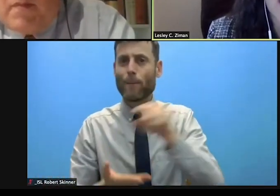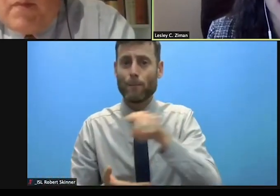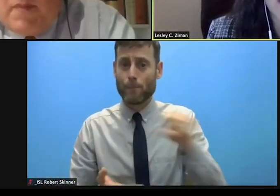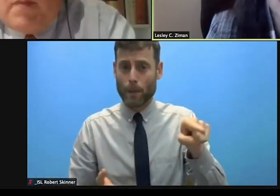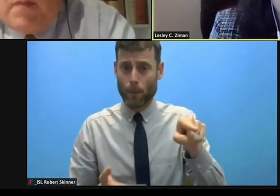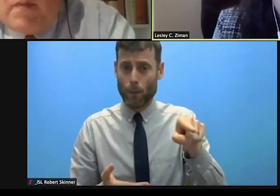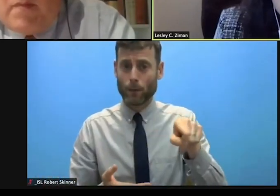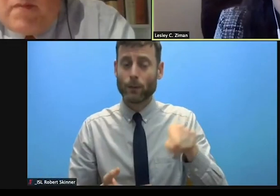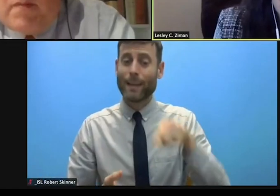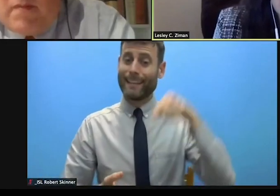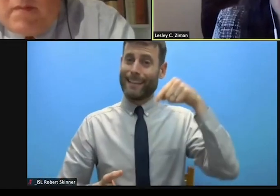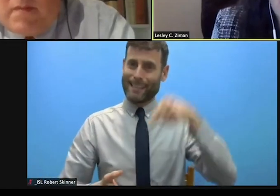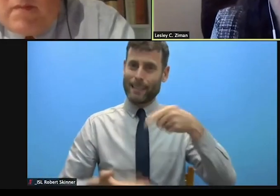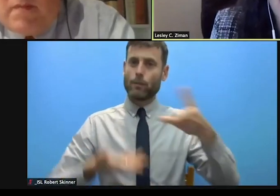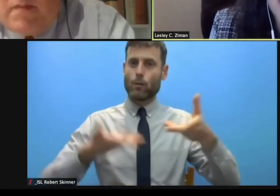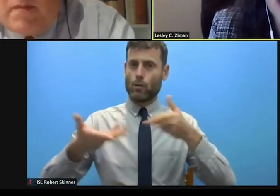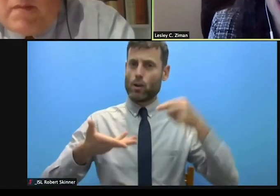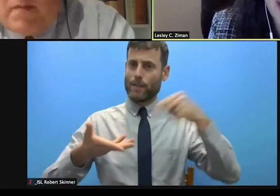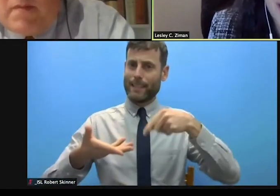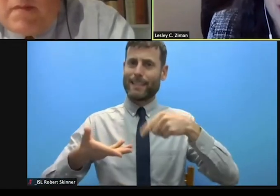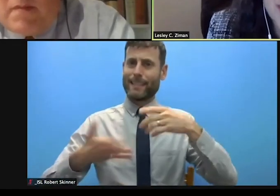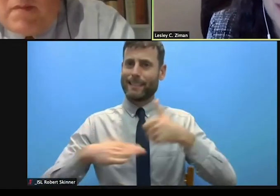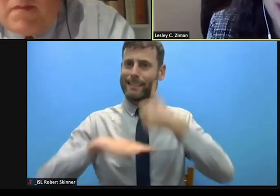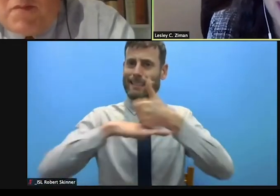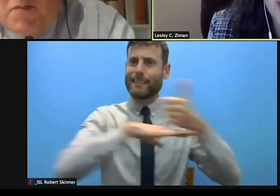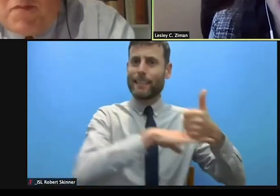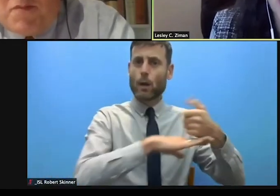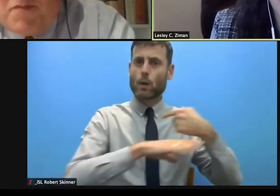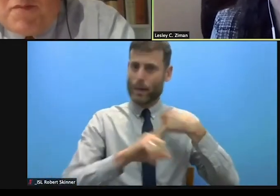And lastly, as I think was mentioned at the beginning,